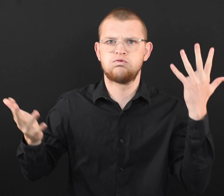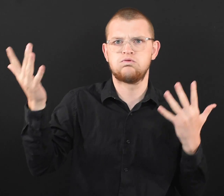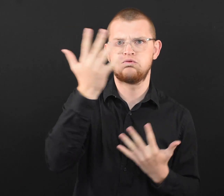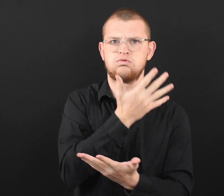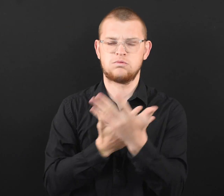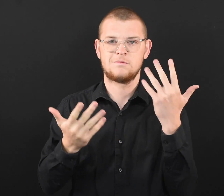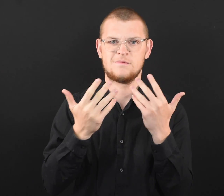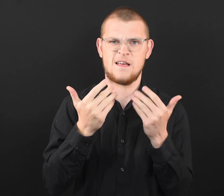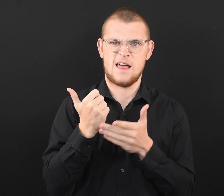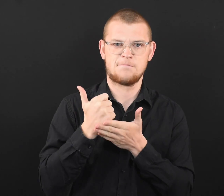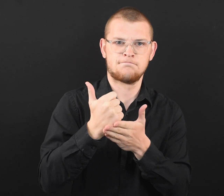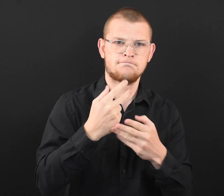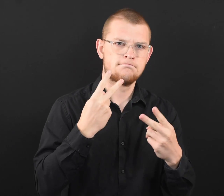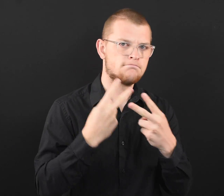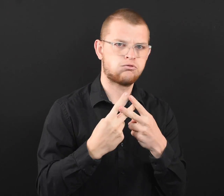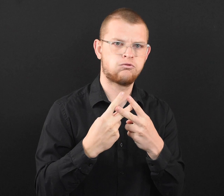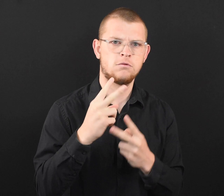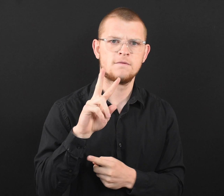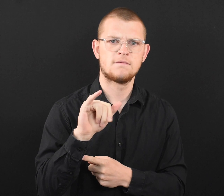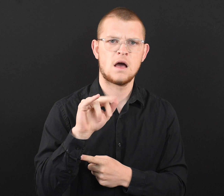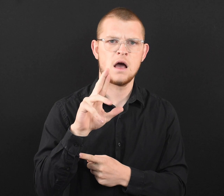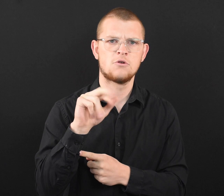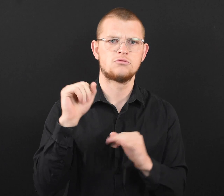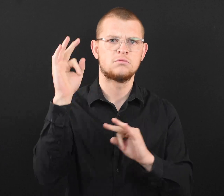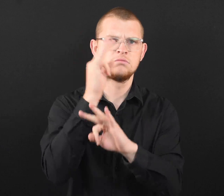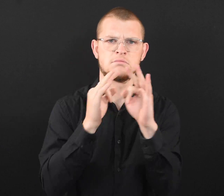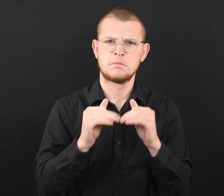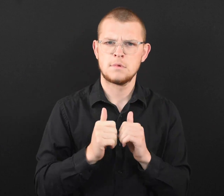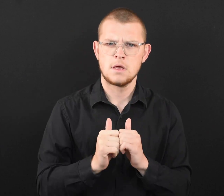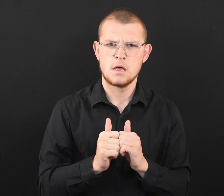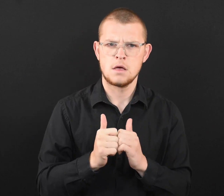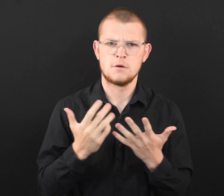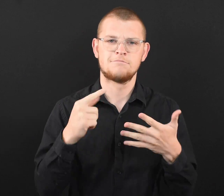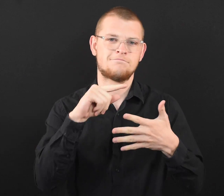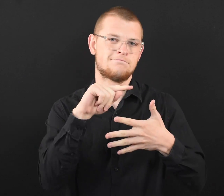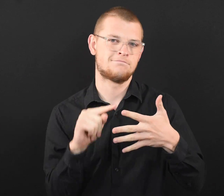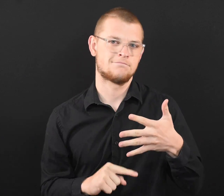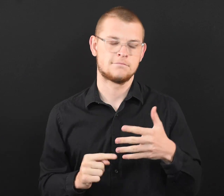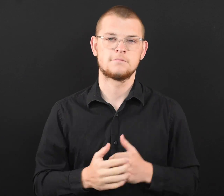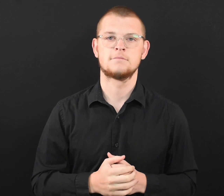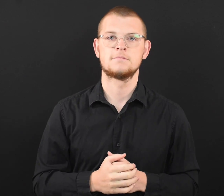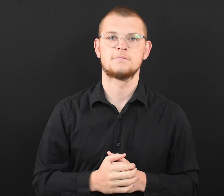that has a filter, do the following to help trap virus particles: